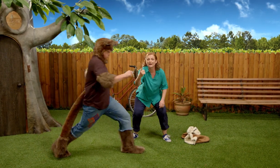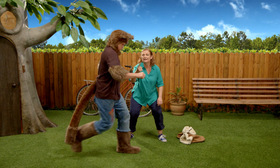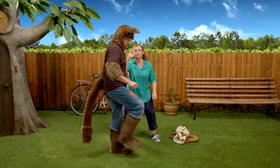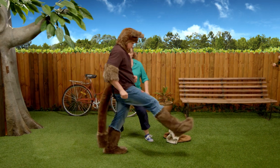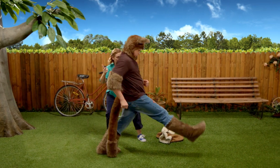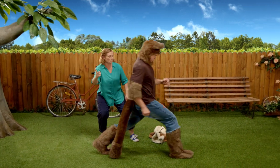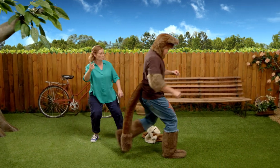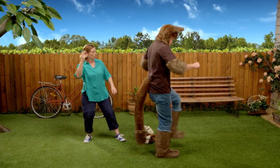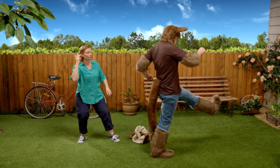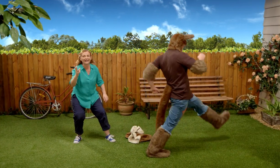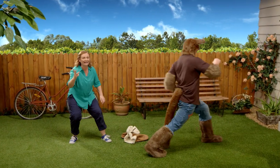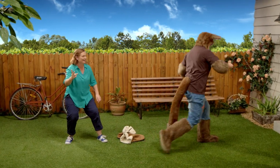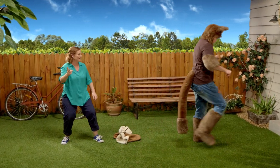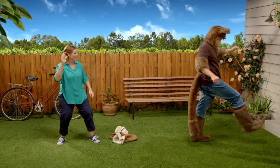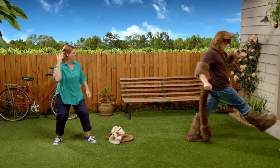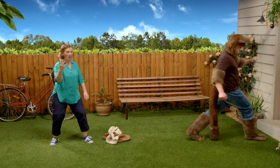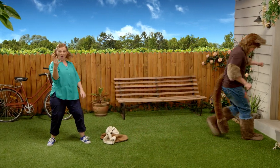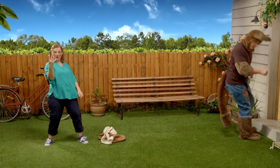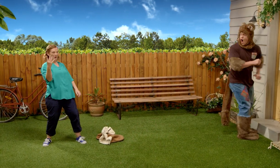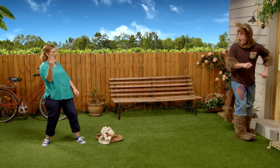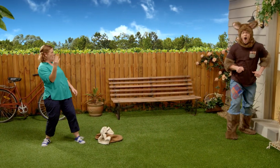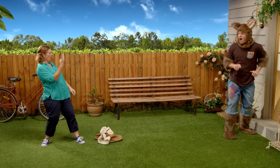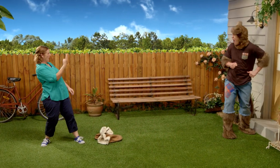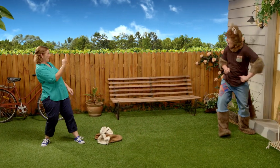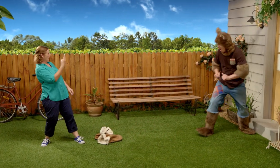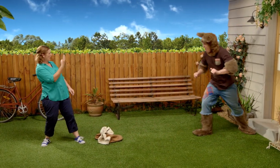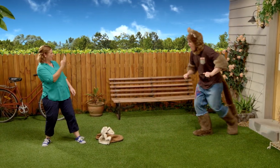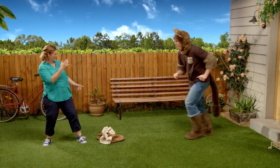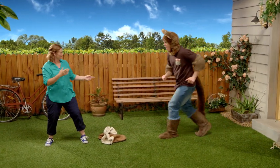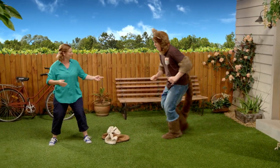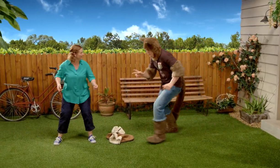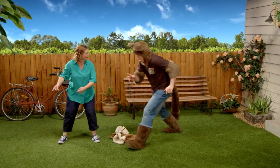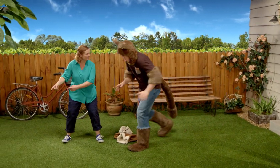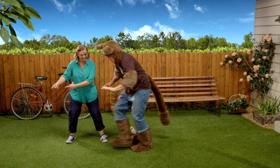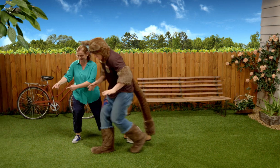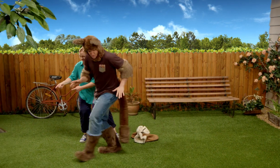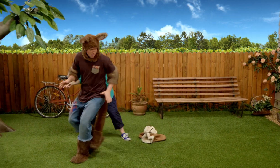One, two, three, four. Oh yeah.